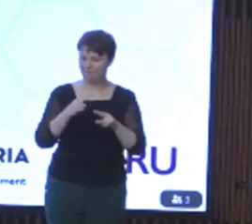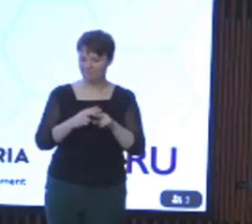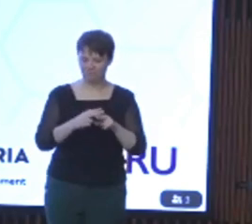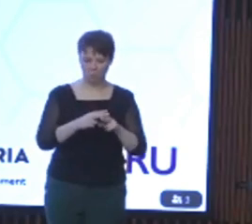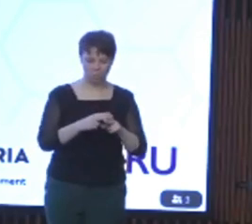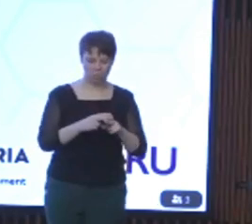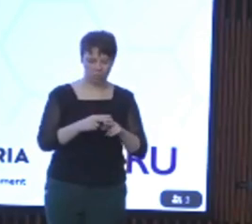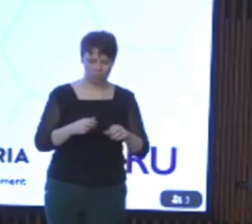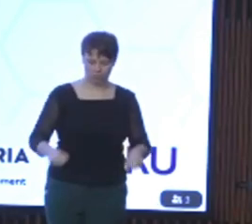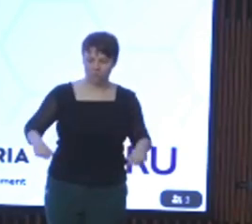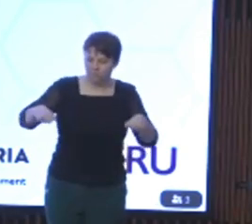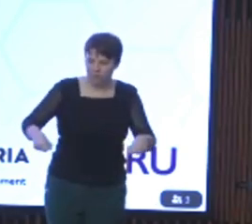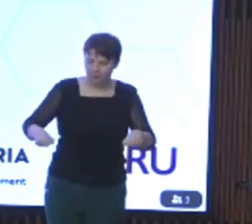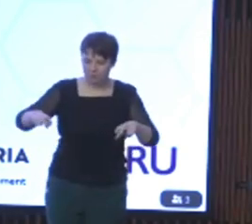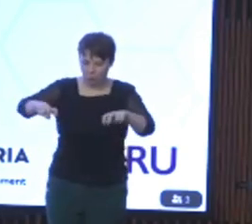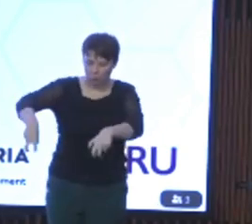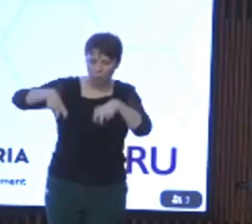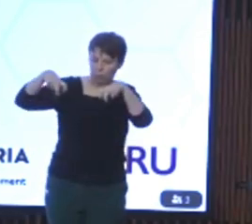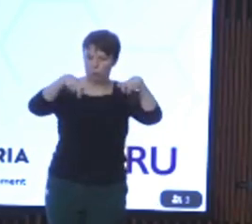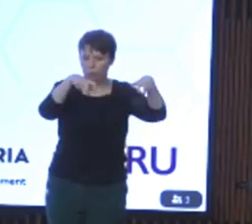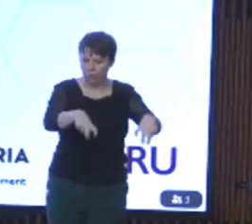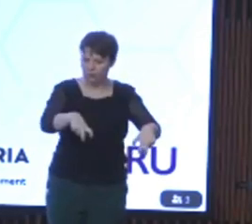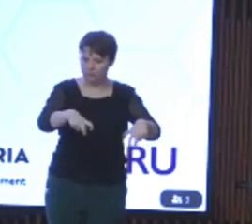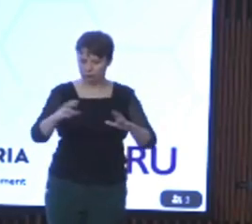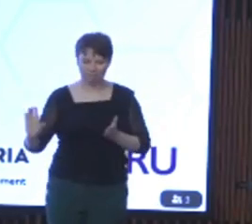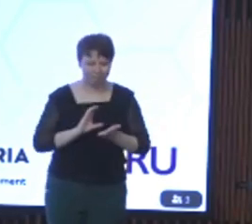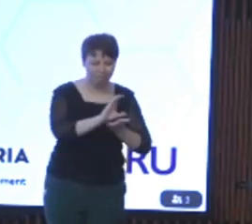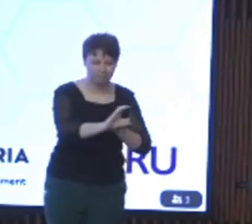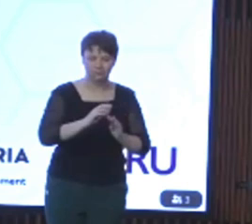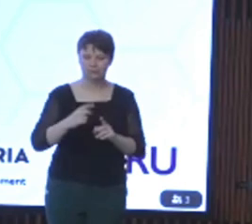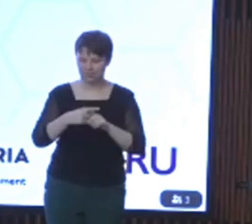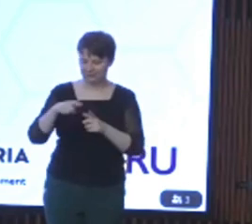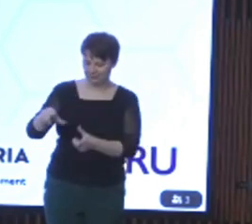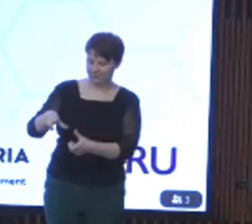standing frames and hoists, and moreover we are continuing to employ preschool field officers,